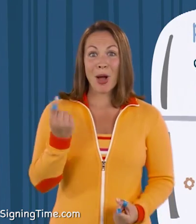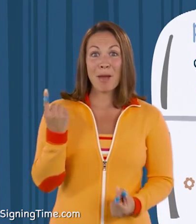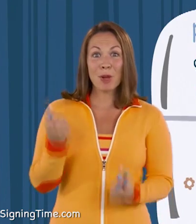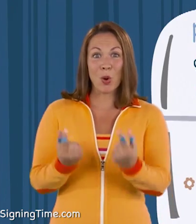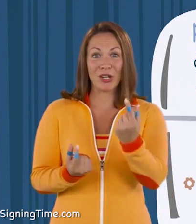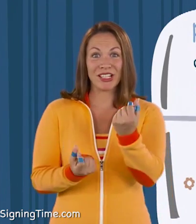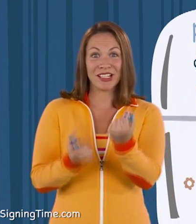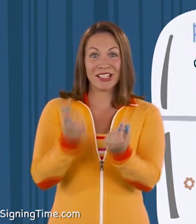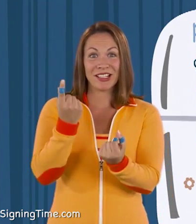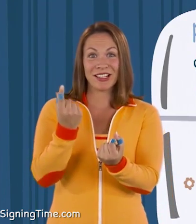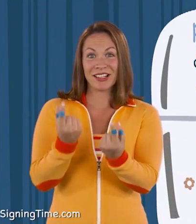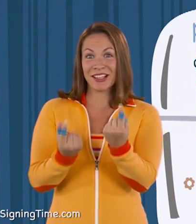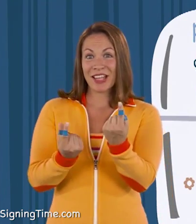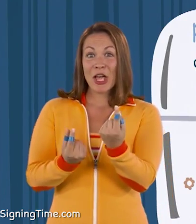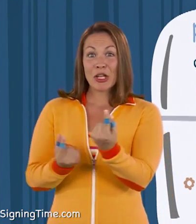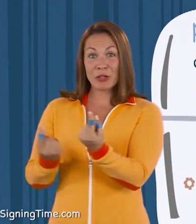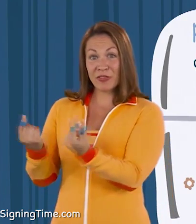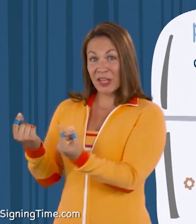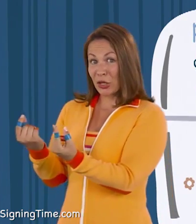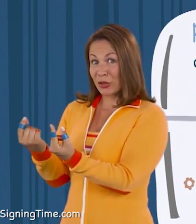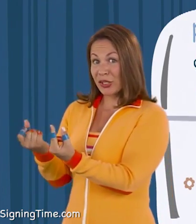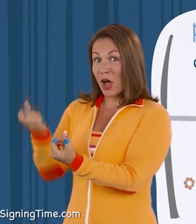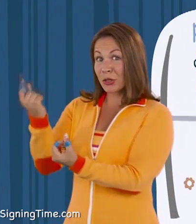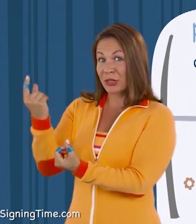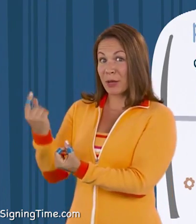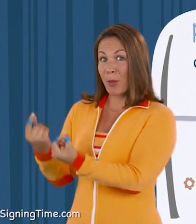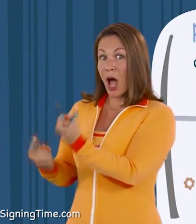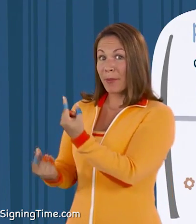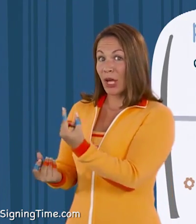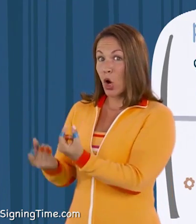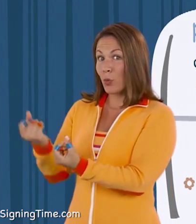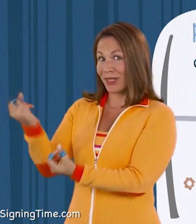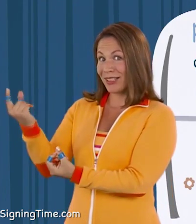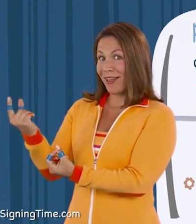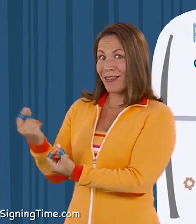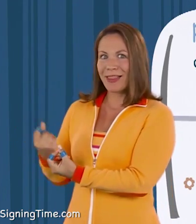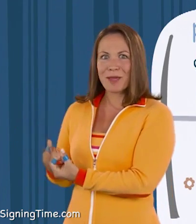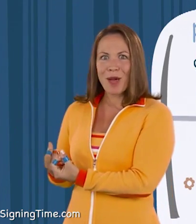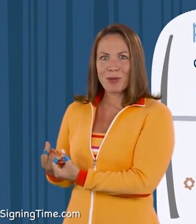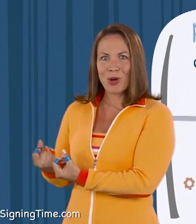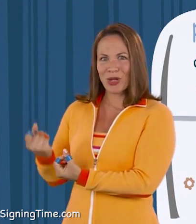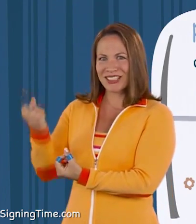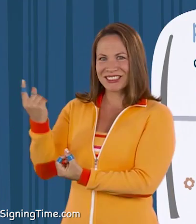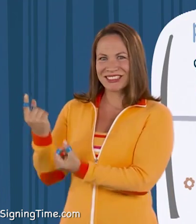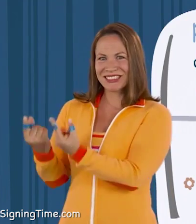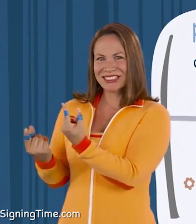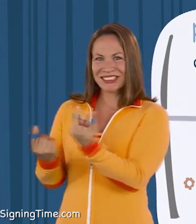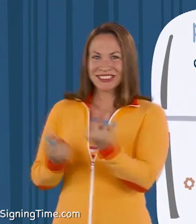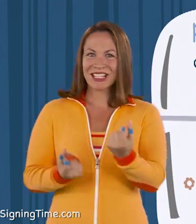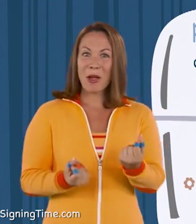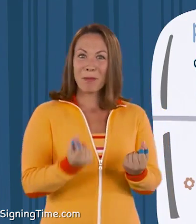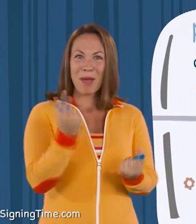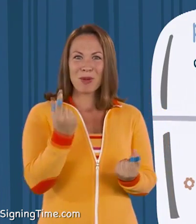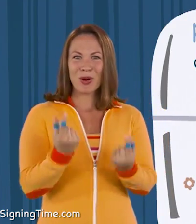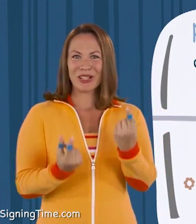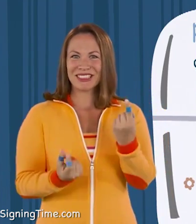Popcorn! Your fingers alternate popping open like popcorn. Popcorn!